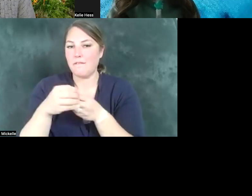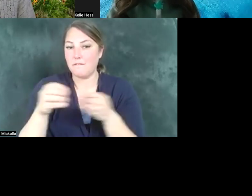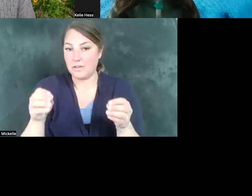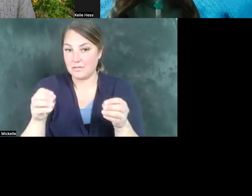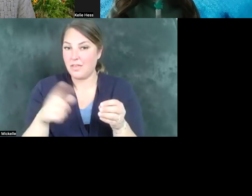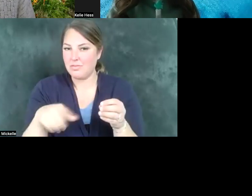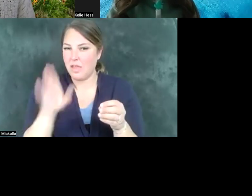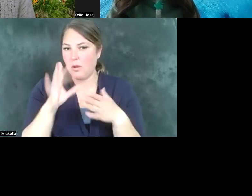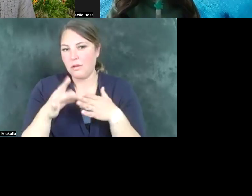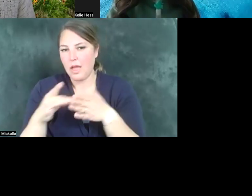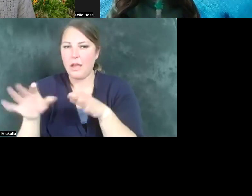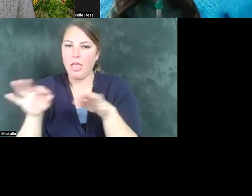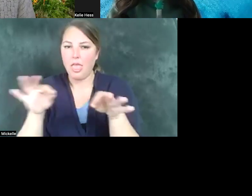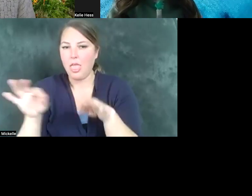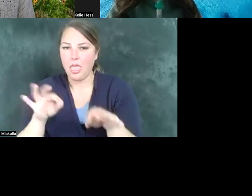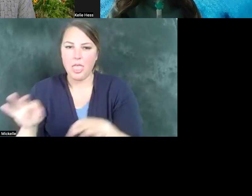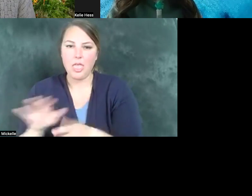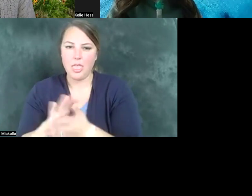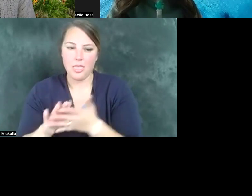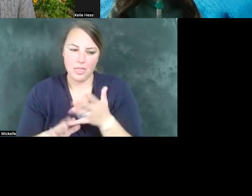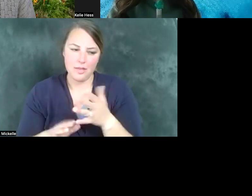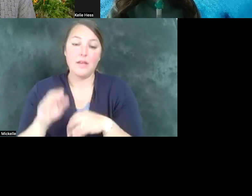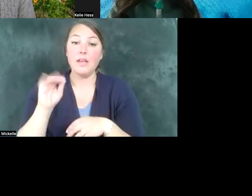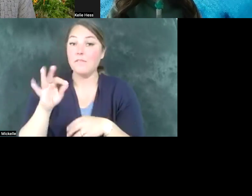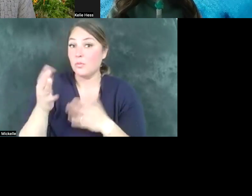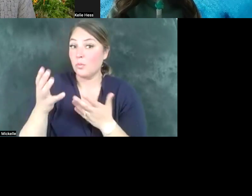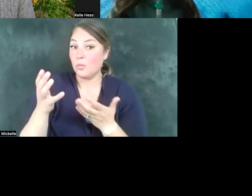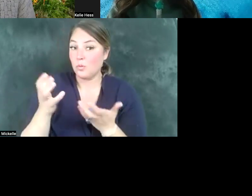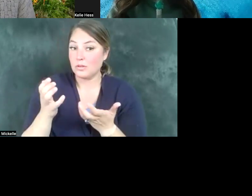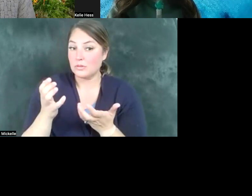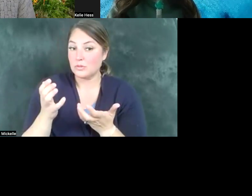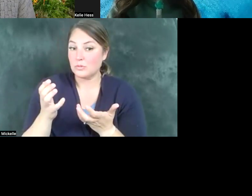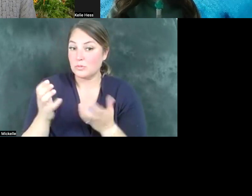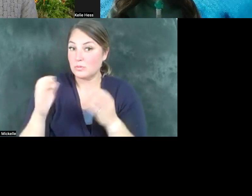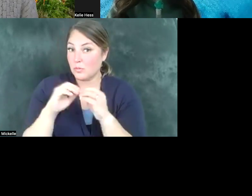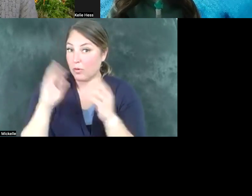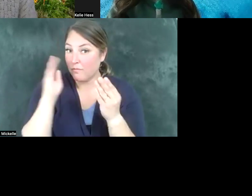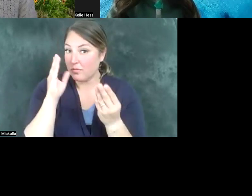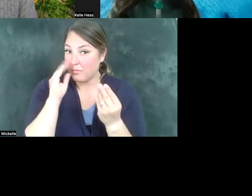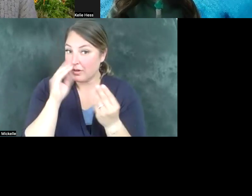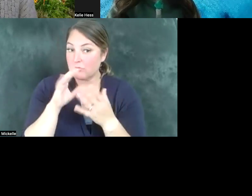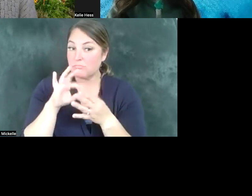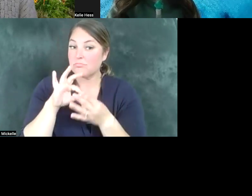will guide you through that process. If you would like more information on the